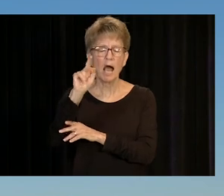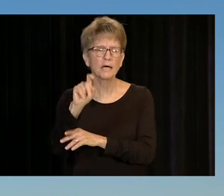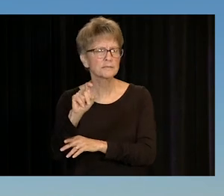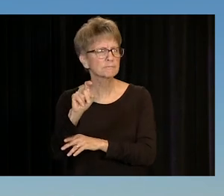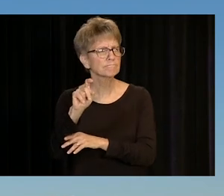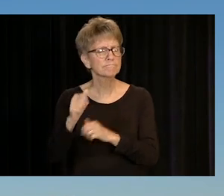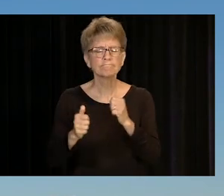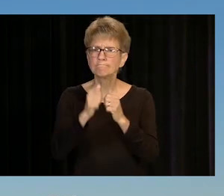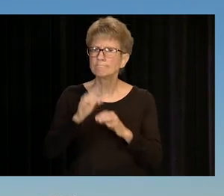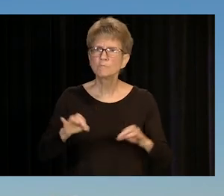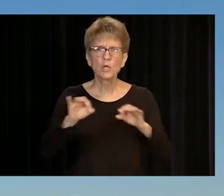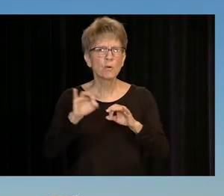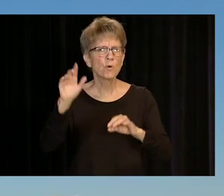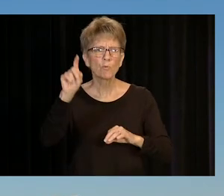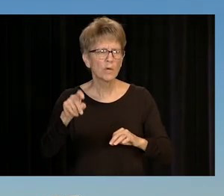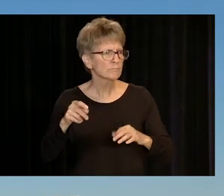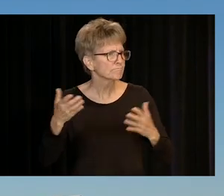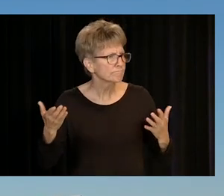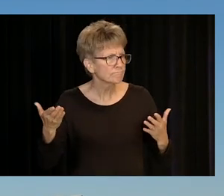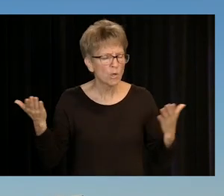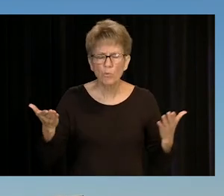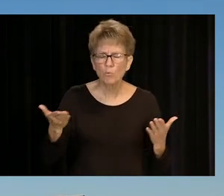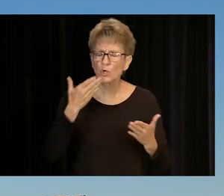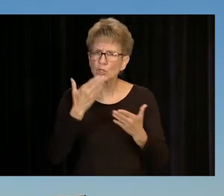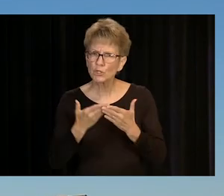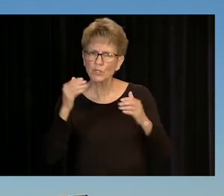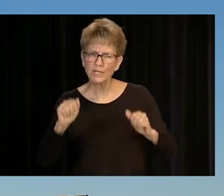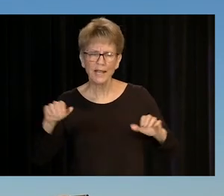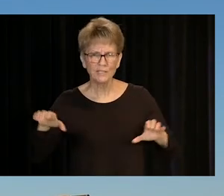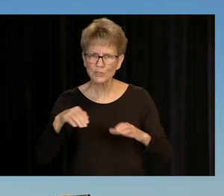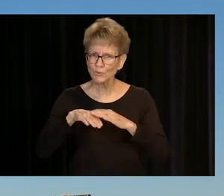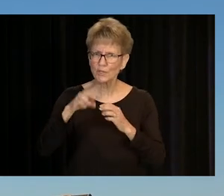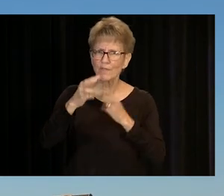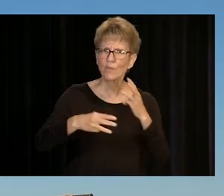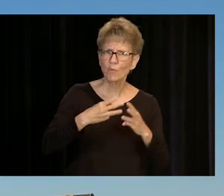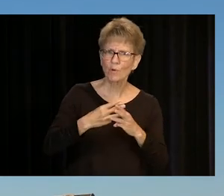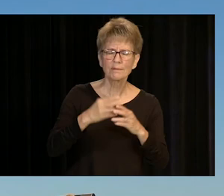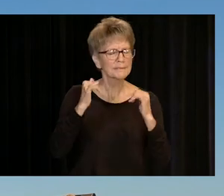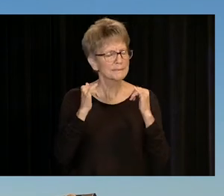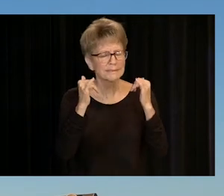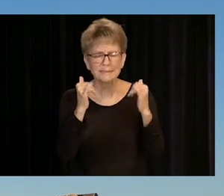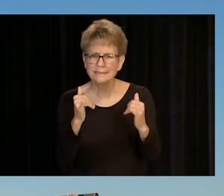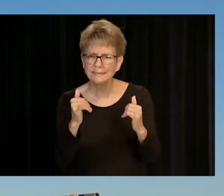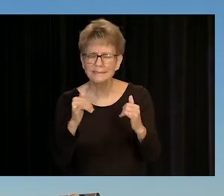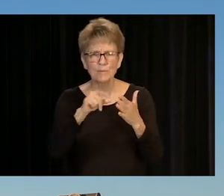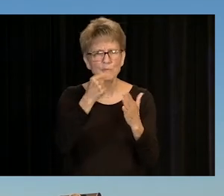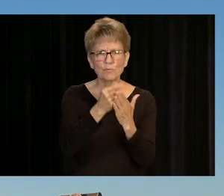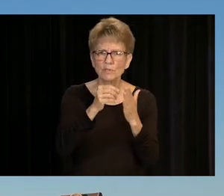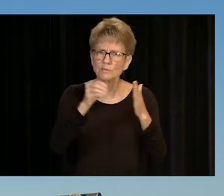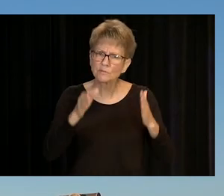IN THE WORLD IS, WHAT GOOD MAY I DO IN IT? GRADUATES, I ASK YOU TO FIND YOUR GOOD IN THE WORLD,